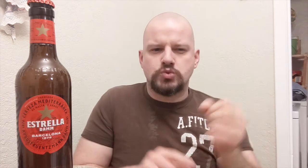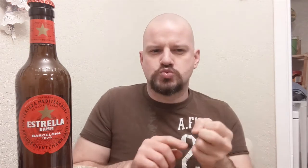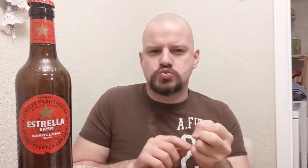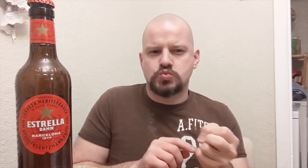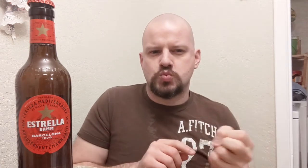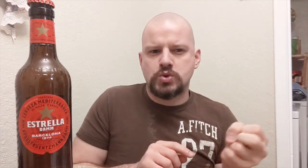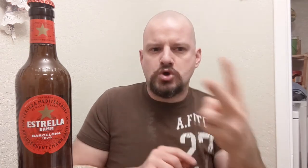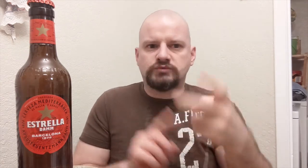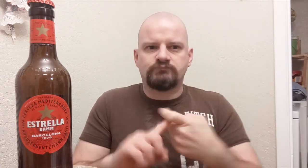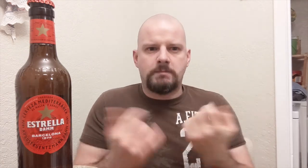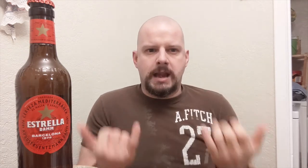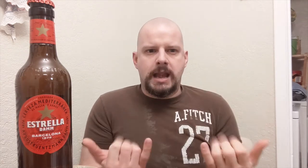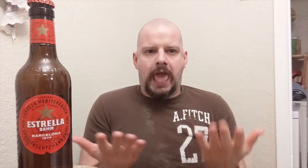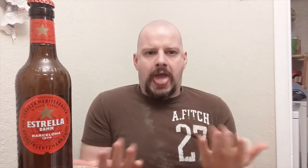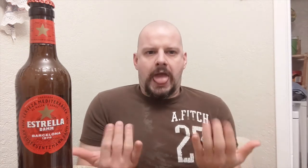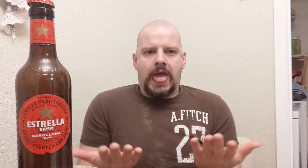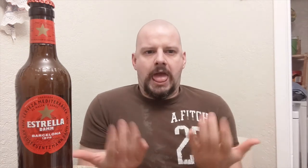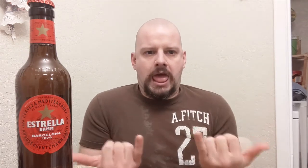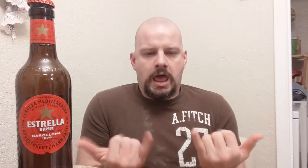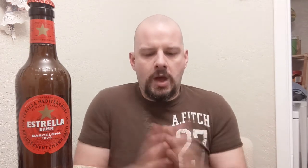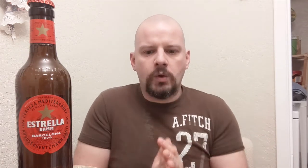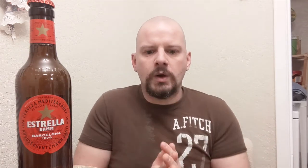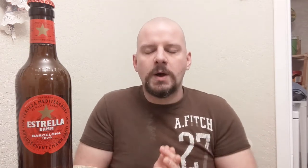That's two years from now.